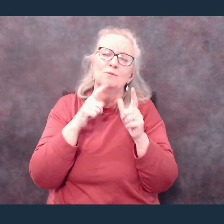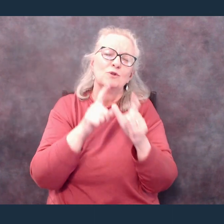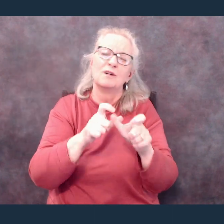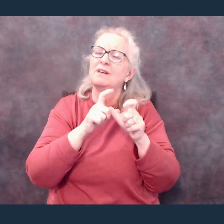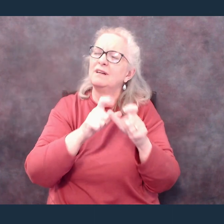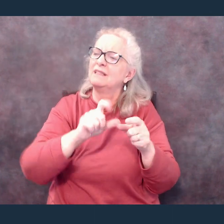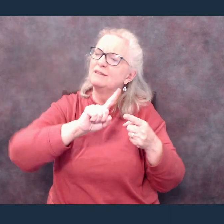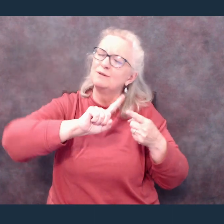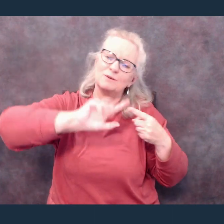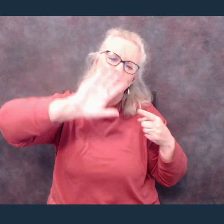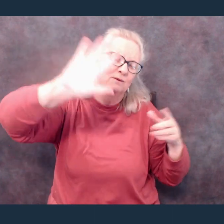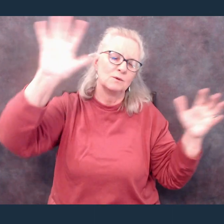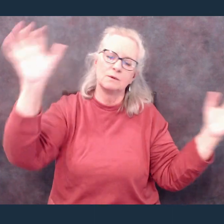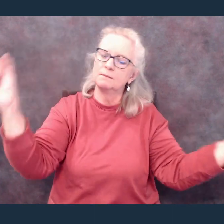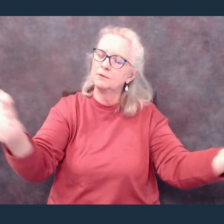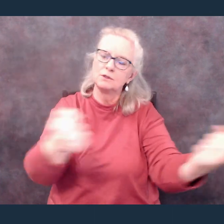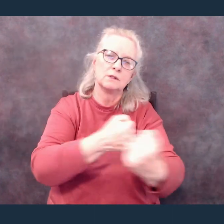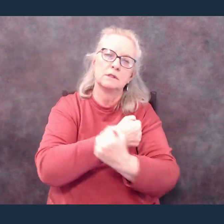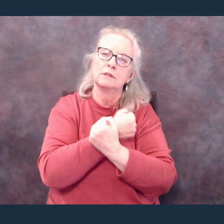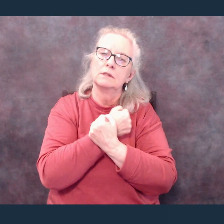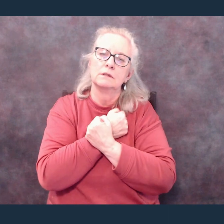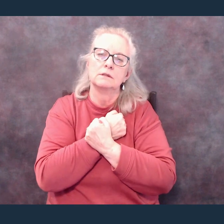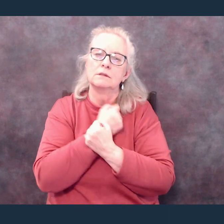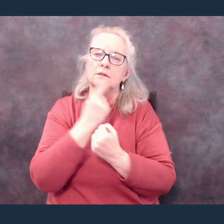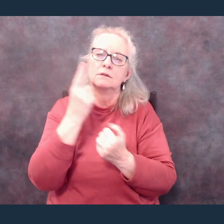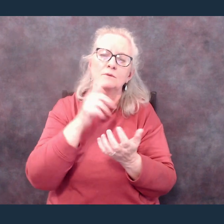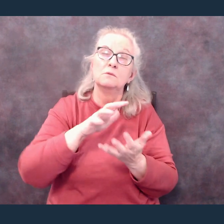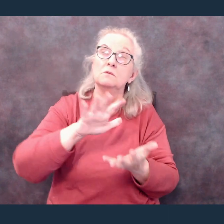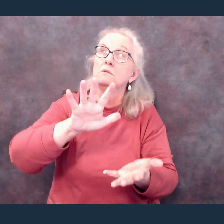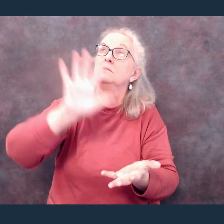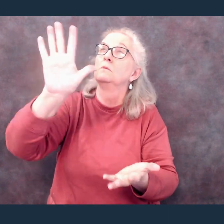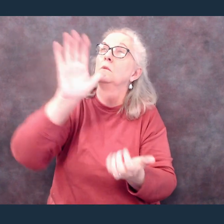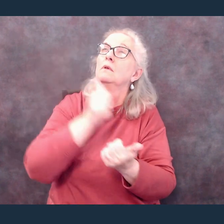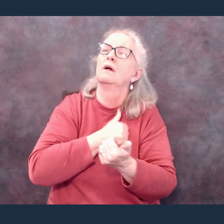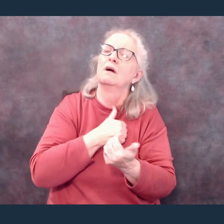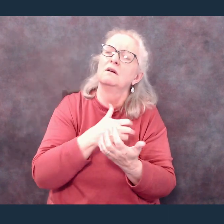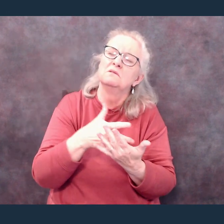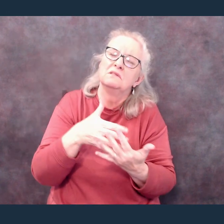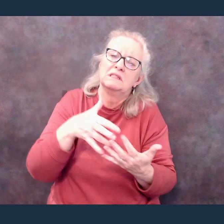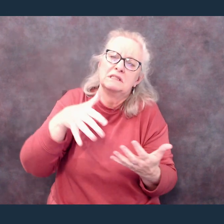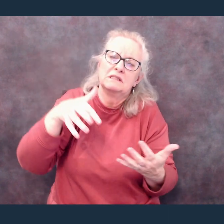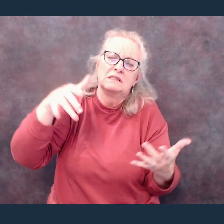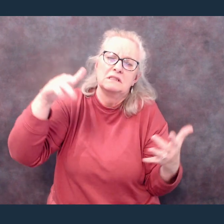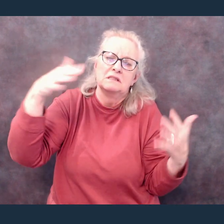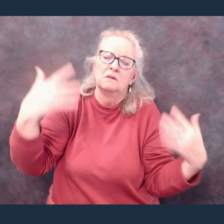The riches of Your love Will always be enough